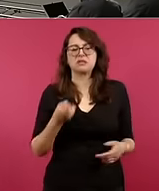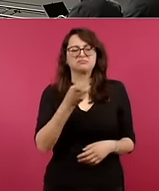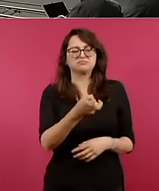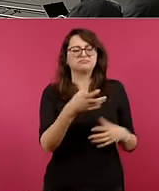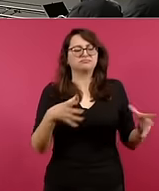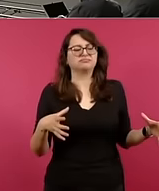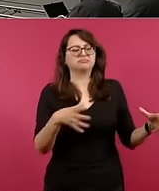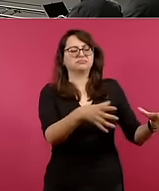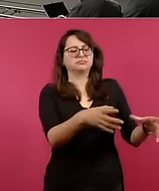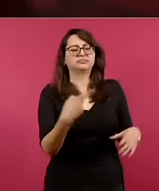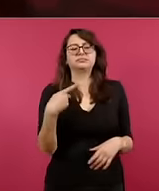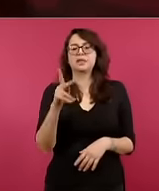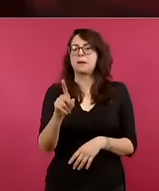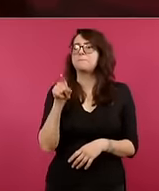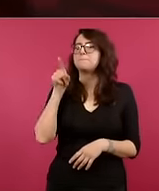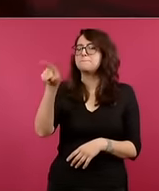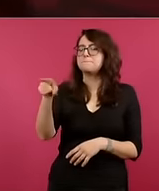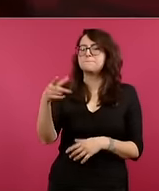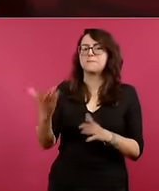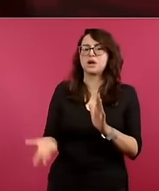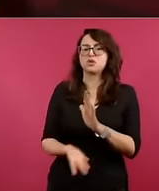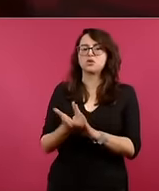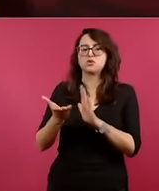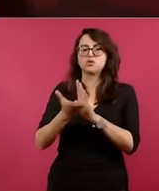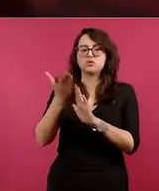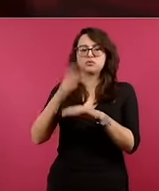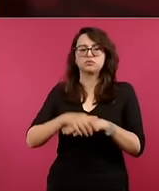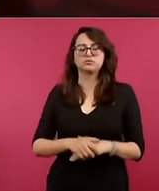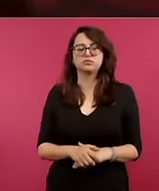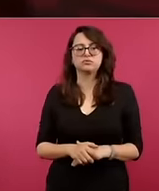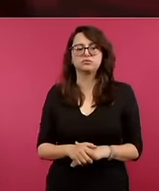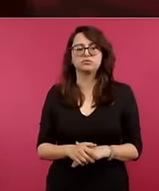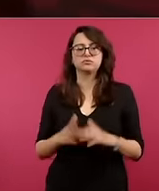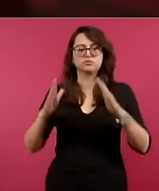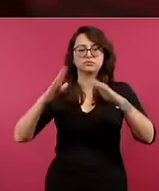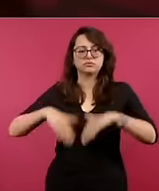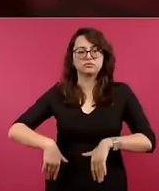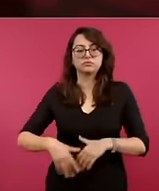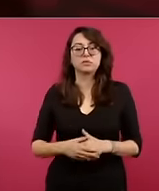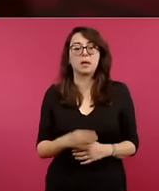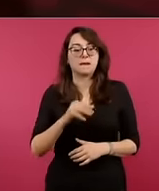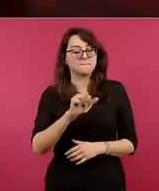12 was built by Carlos Slim and President Marcelo who is with Claudia Mancera who is a corrupt man fell.